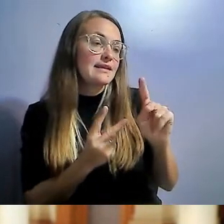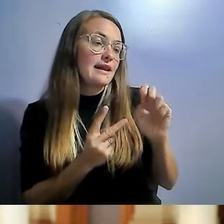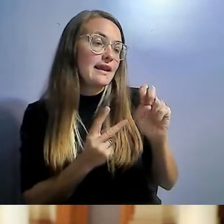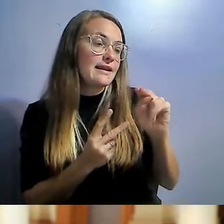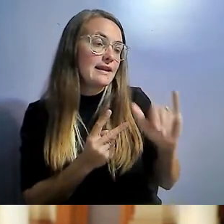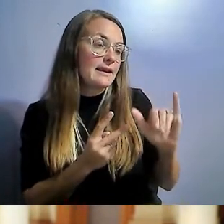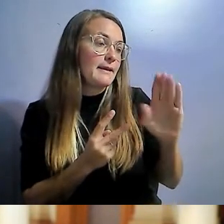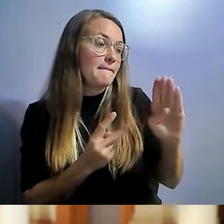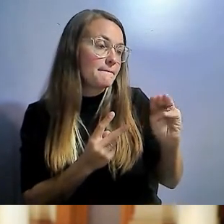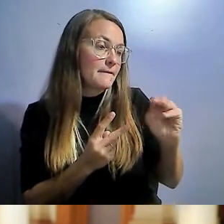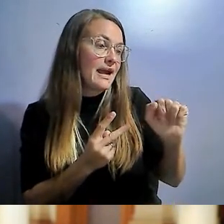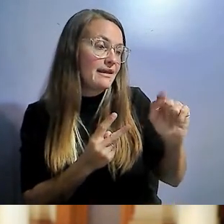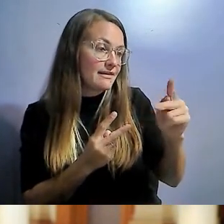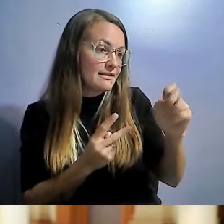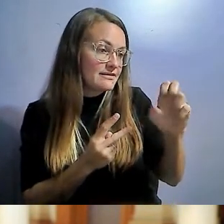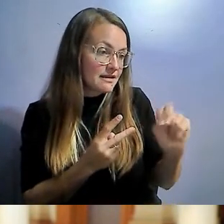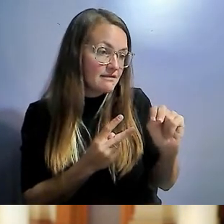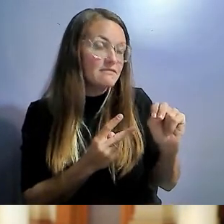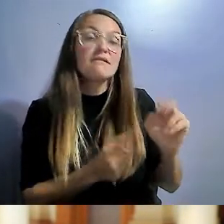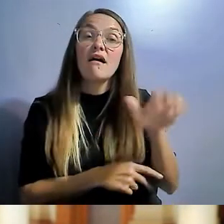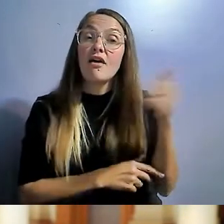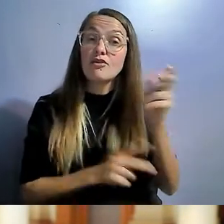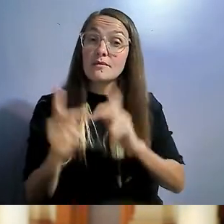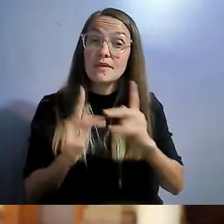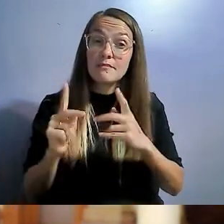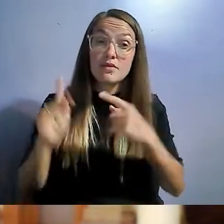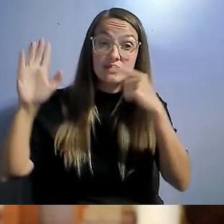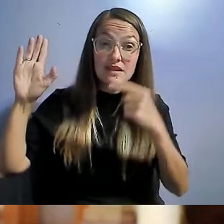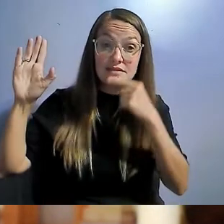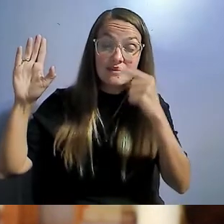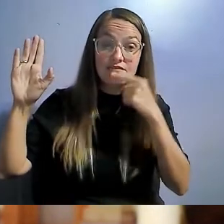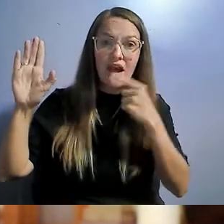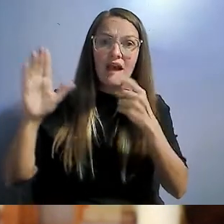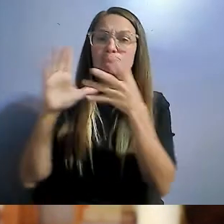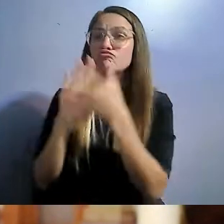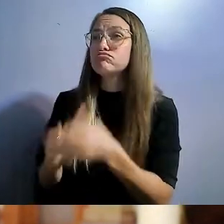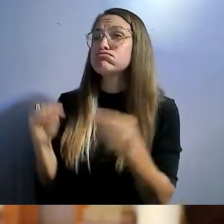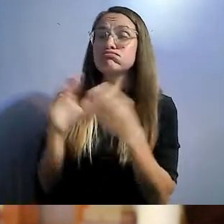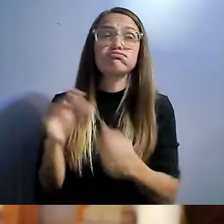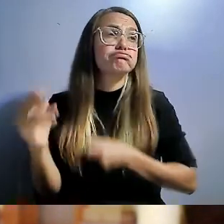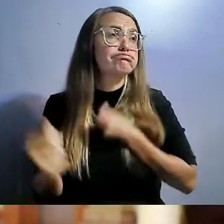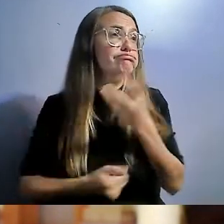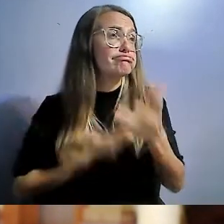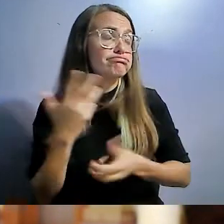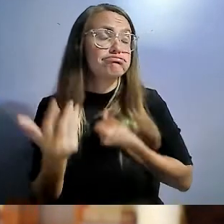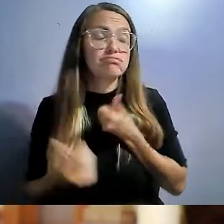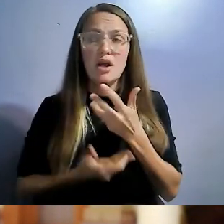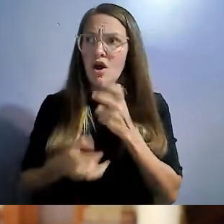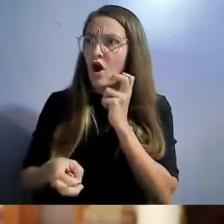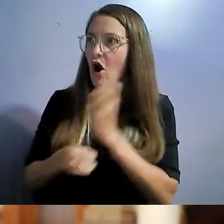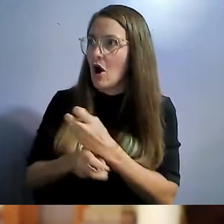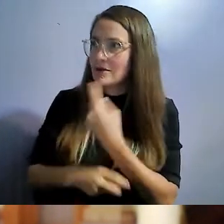told compelling stories which were hard to say no to. I can never really fully understand someone's lived experience.